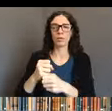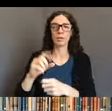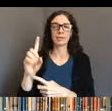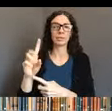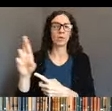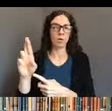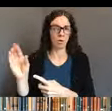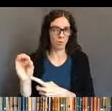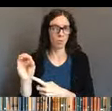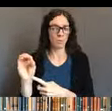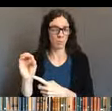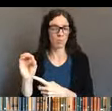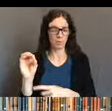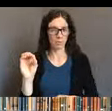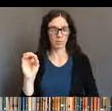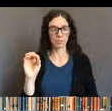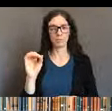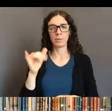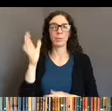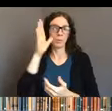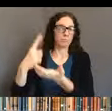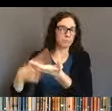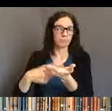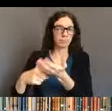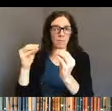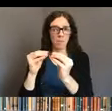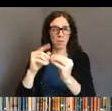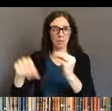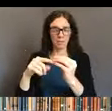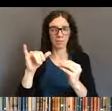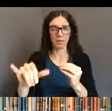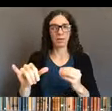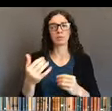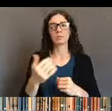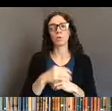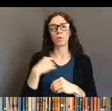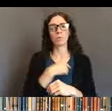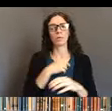and so, we've done a lot of good things, and,